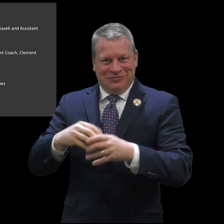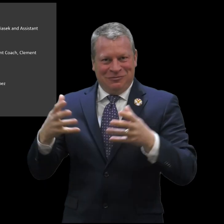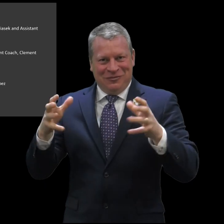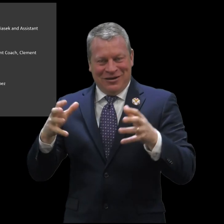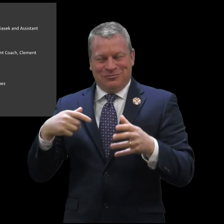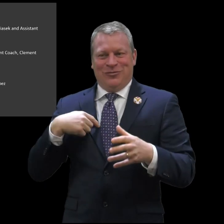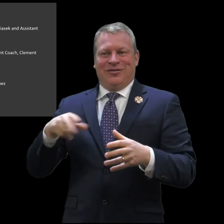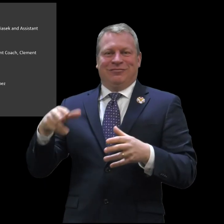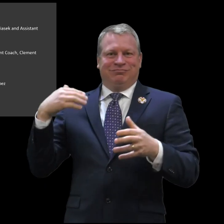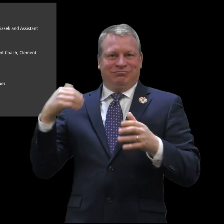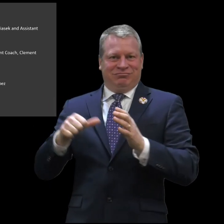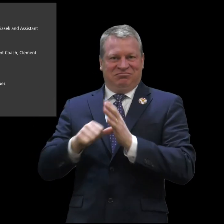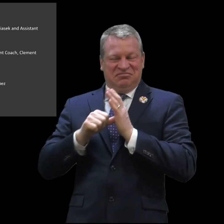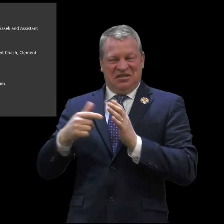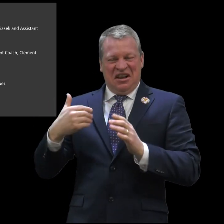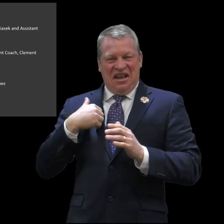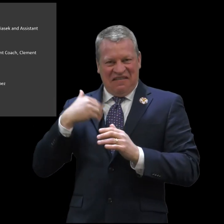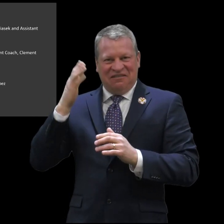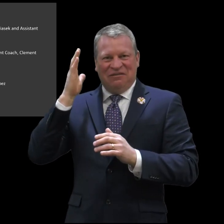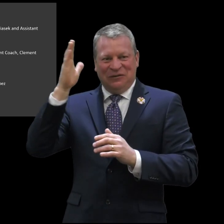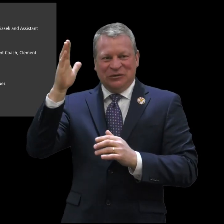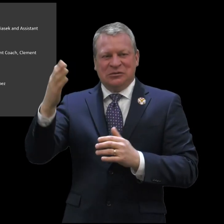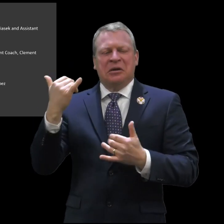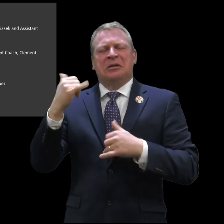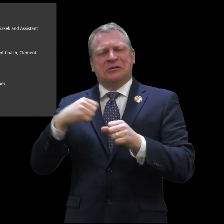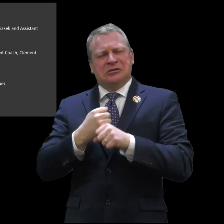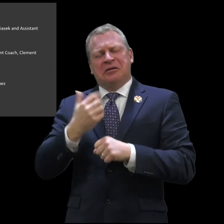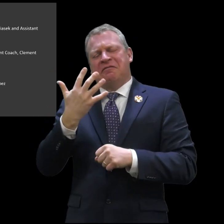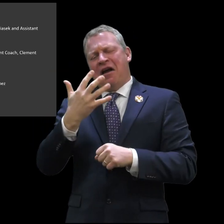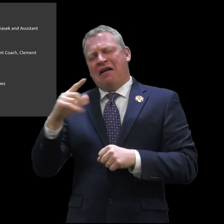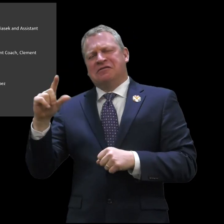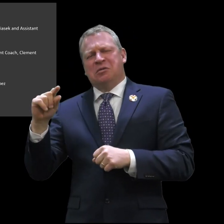students participating. I was extremely impressed and I'm confident they have a